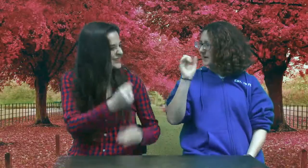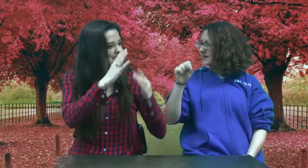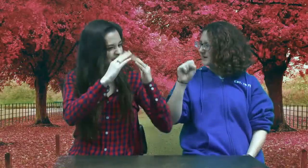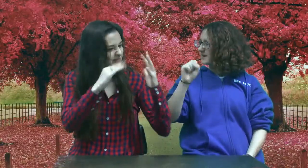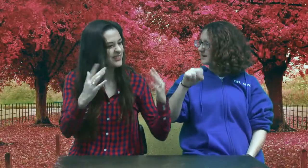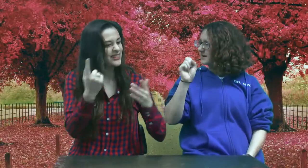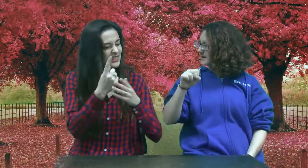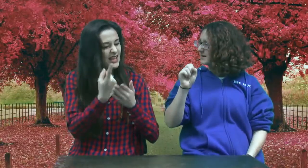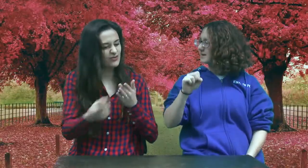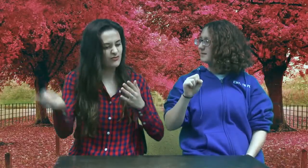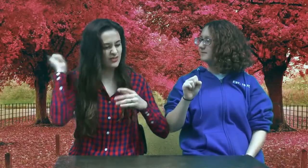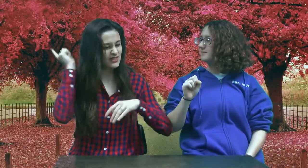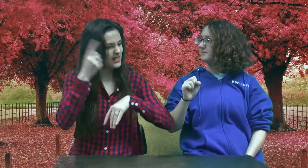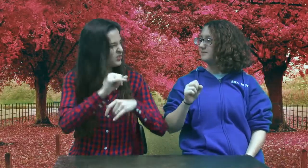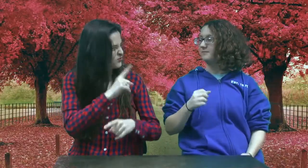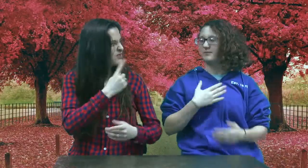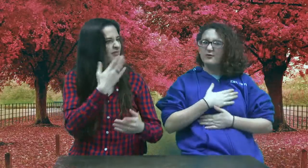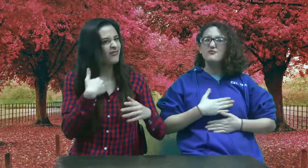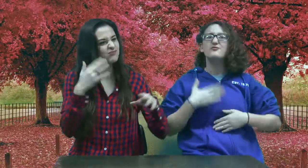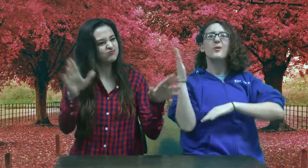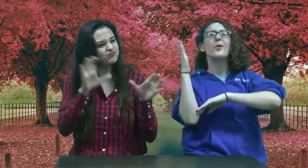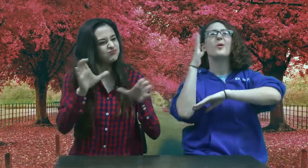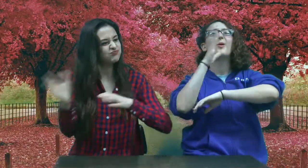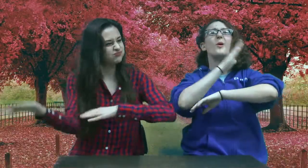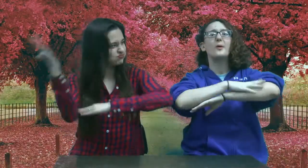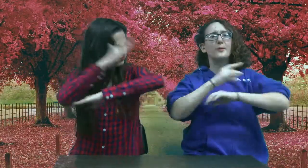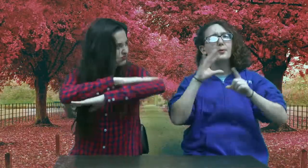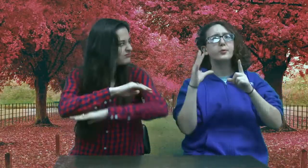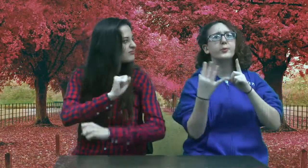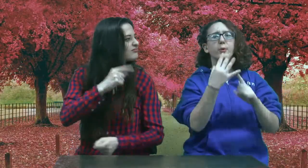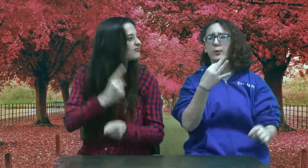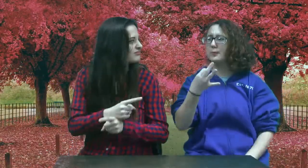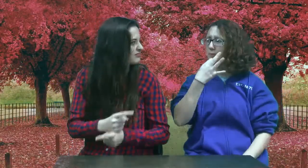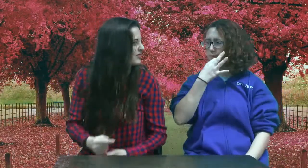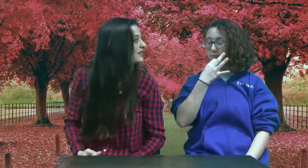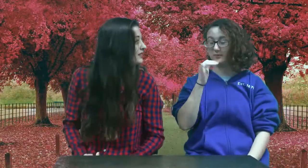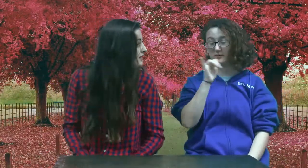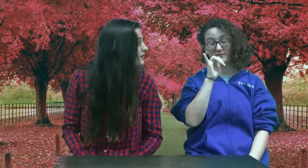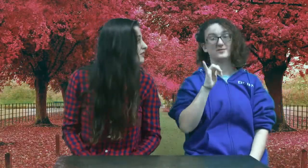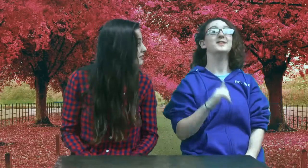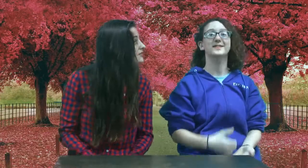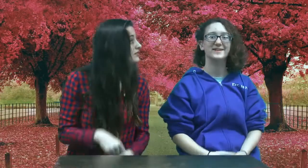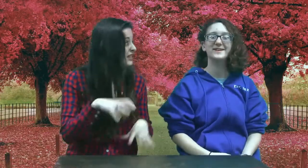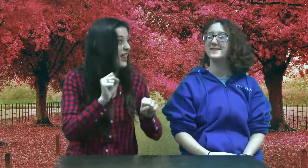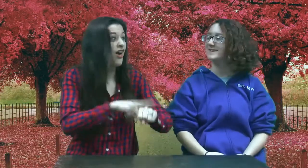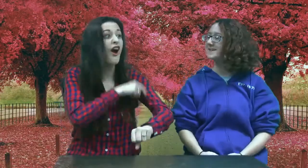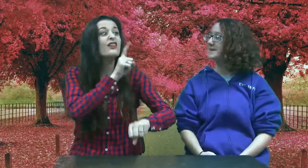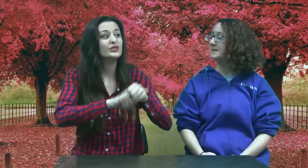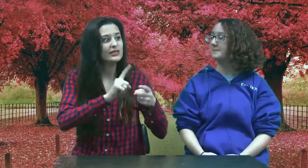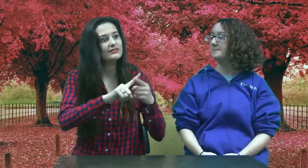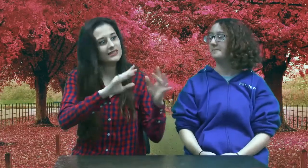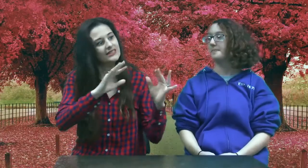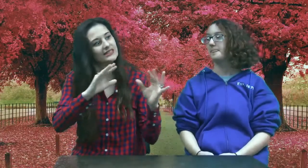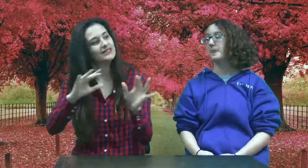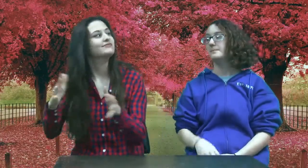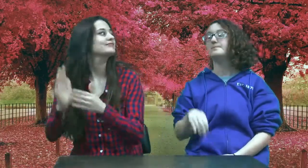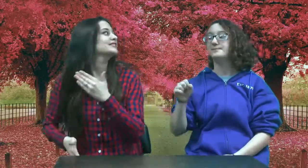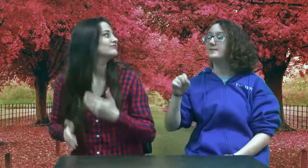Were you there, last week I think, we worked aaaaaaaaall day. Yikes, that was nuts. We worked for a long time, and then it finally all came together at the end.